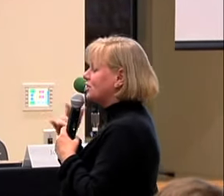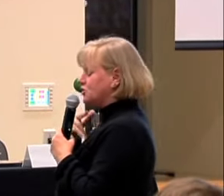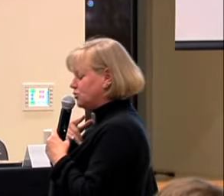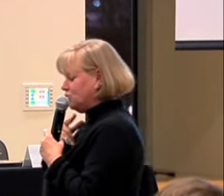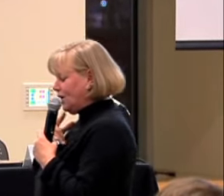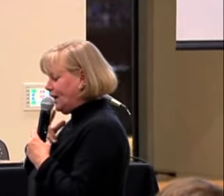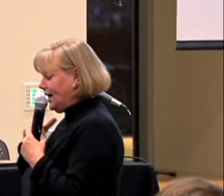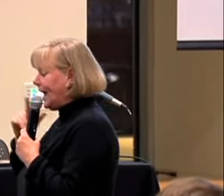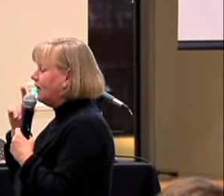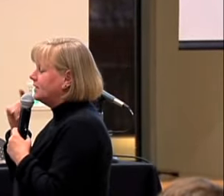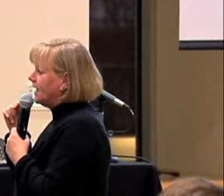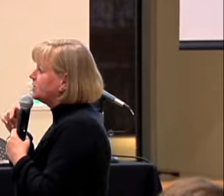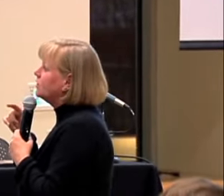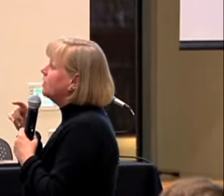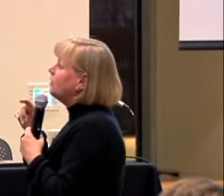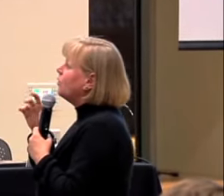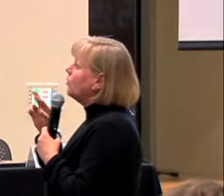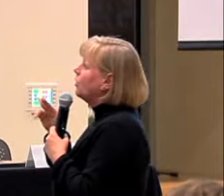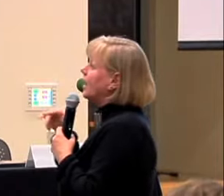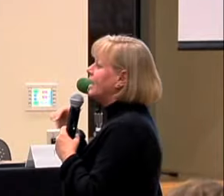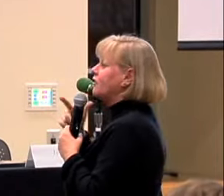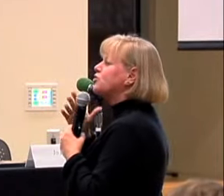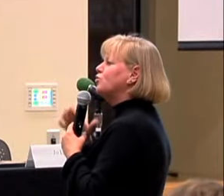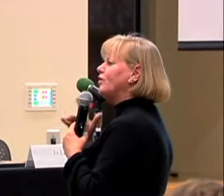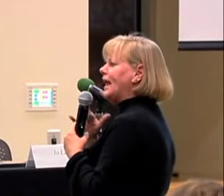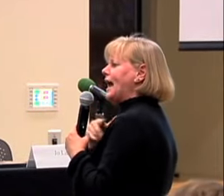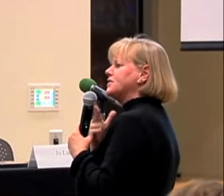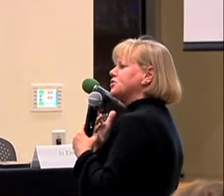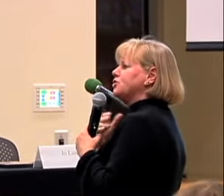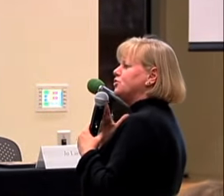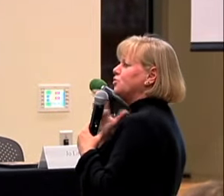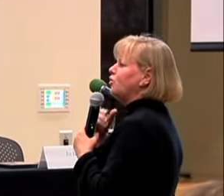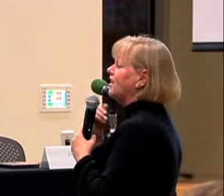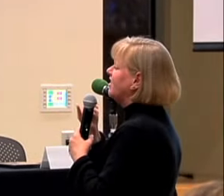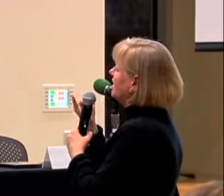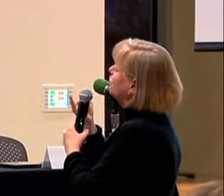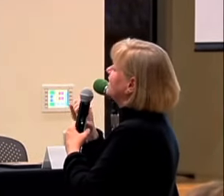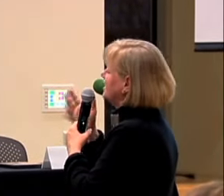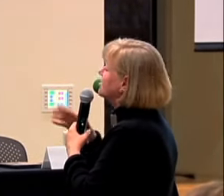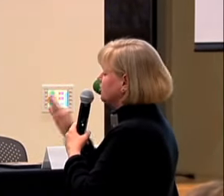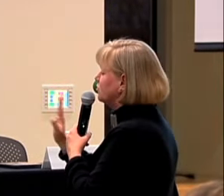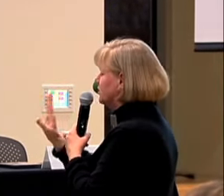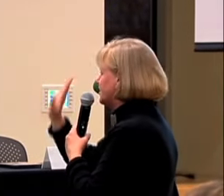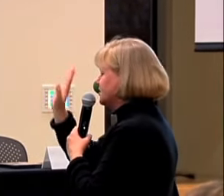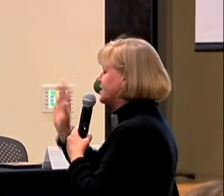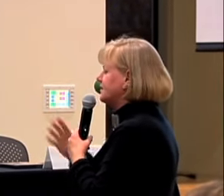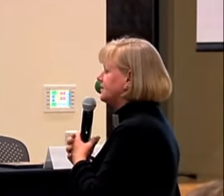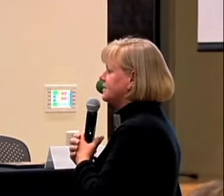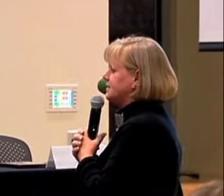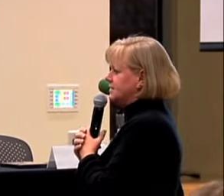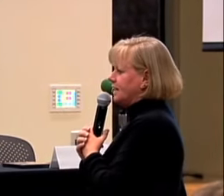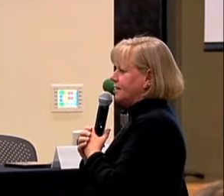WENT TO GALLAUDET OR ANOTHER RESIDENTIAL SCHOOL. I WANT TO KEEP